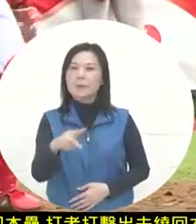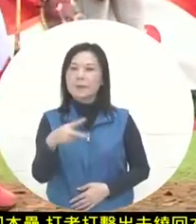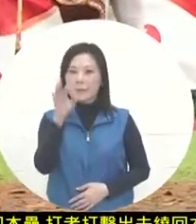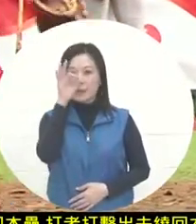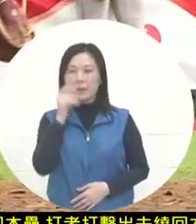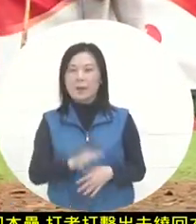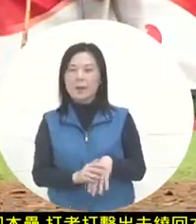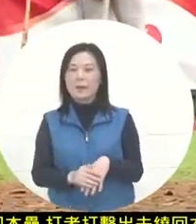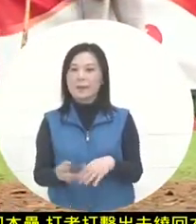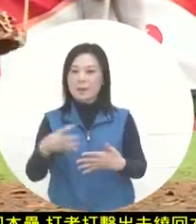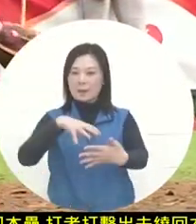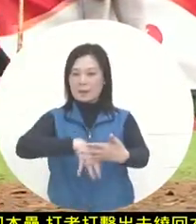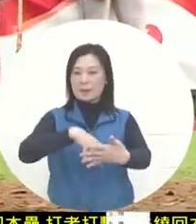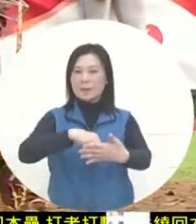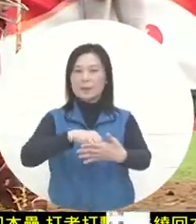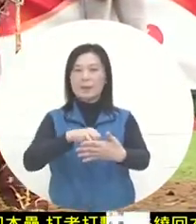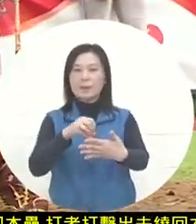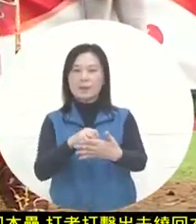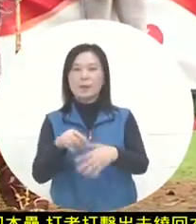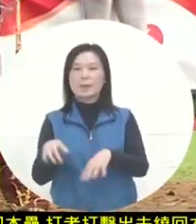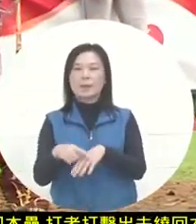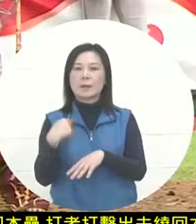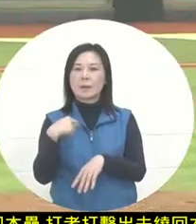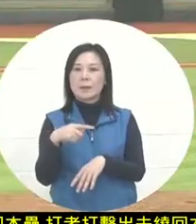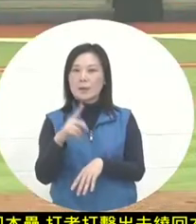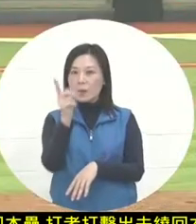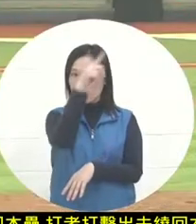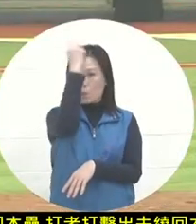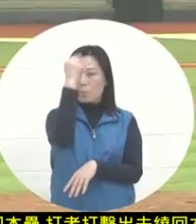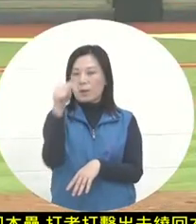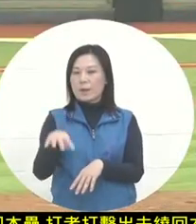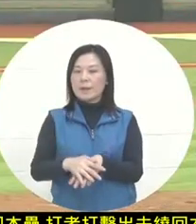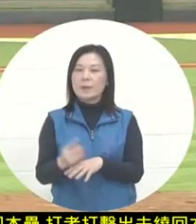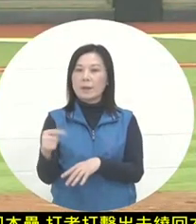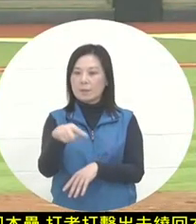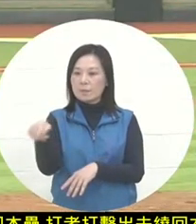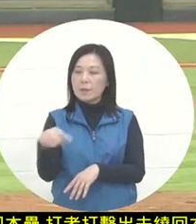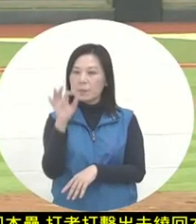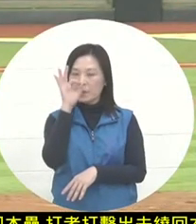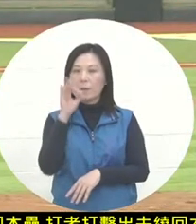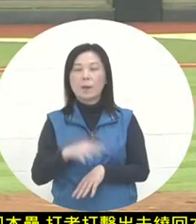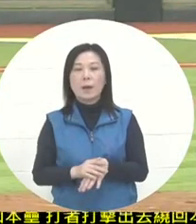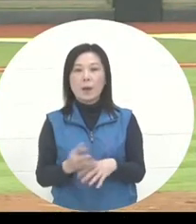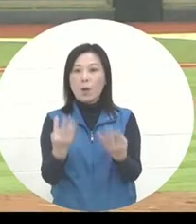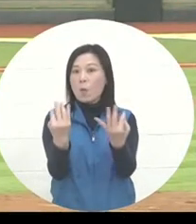field punch, if the number is the same.